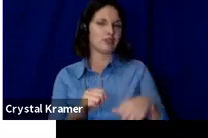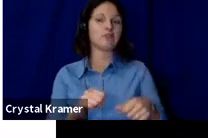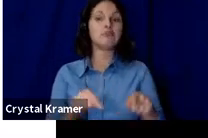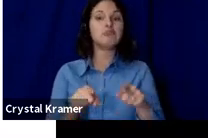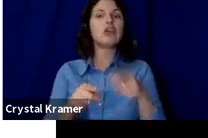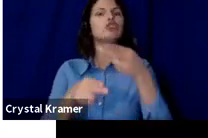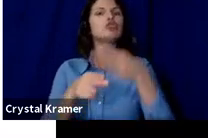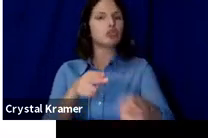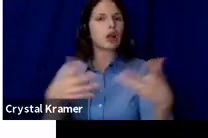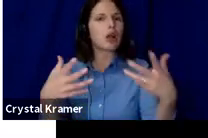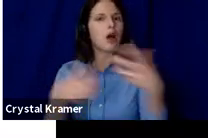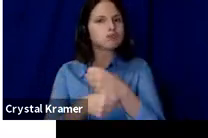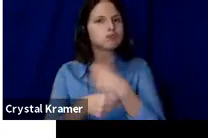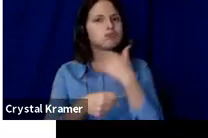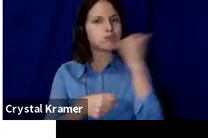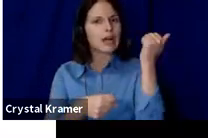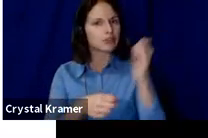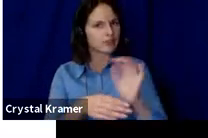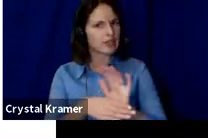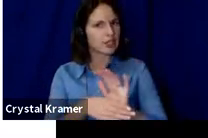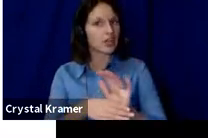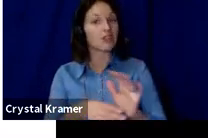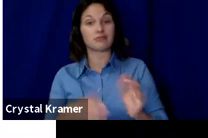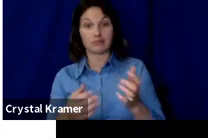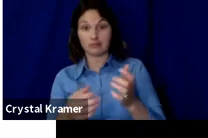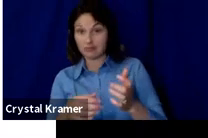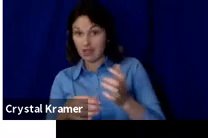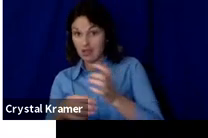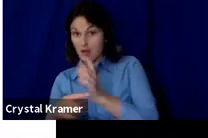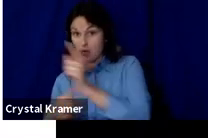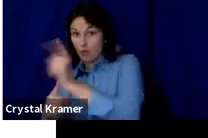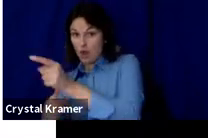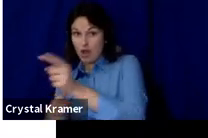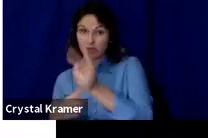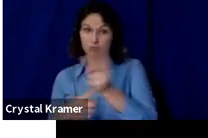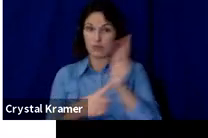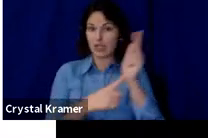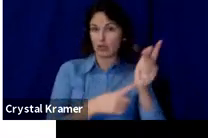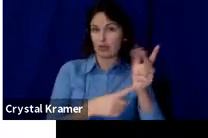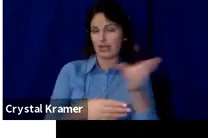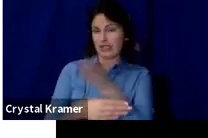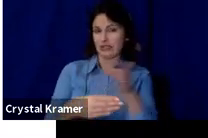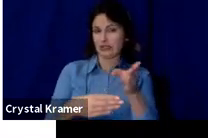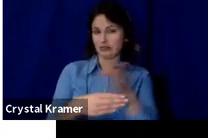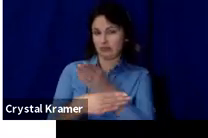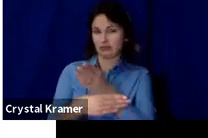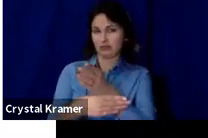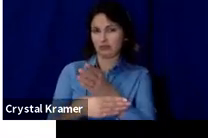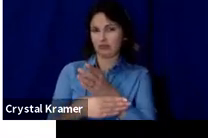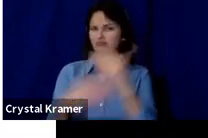We're looking between 1 to 3 minutes and of those 1 to 3 minutes, the first 30 seconds